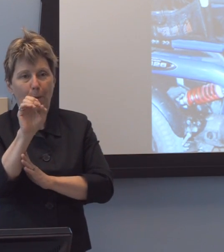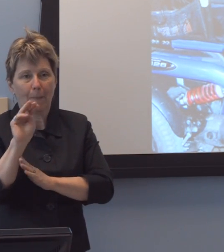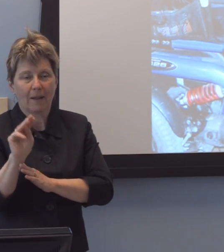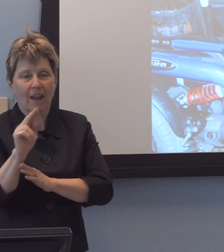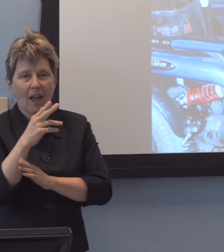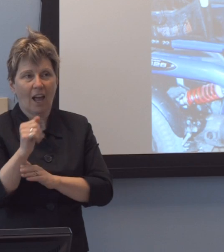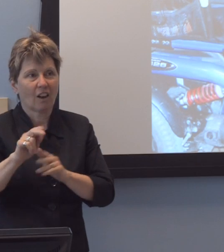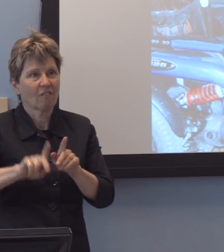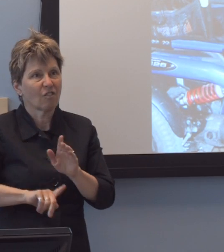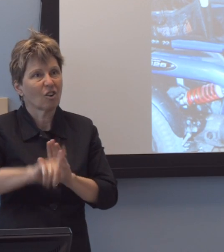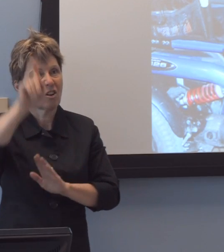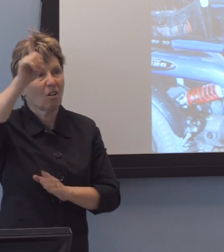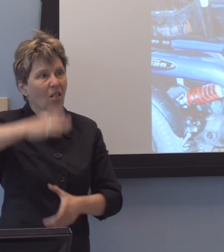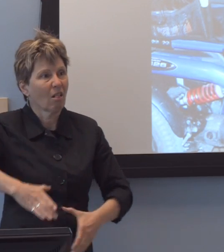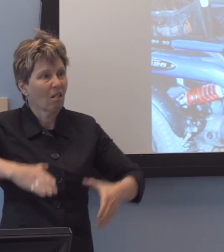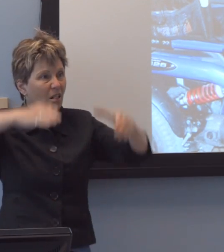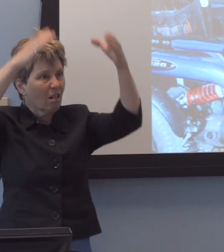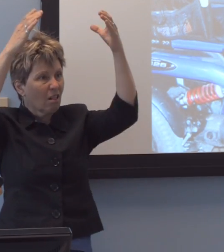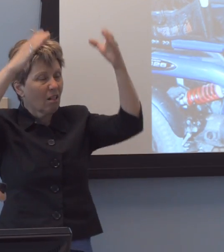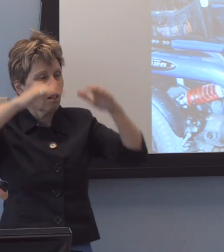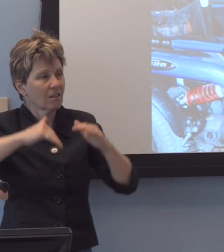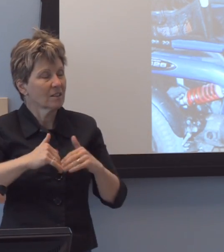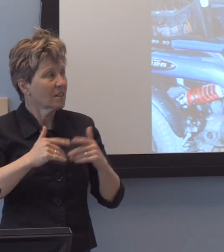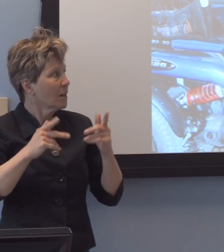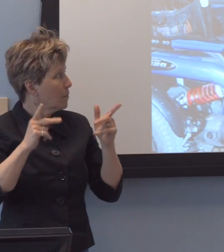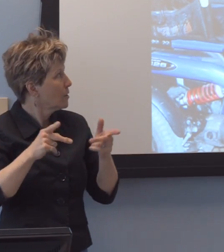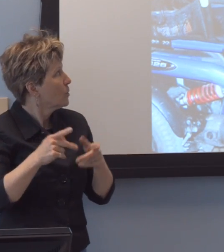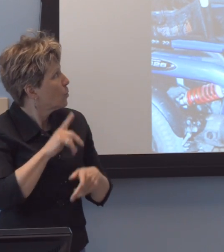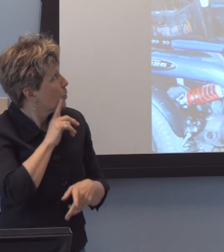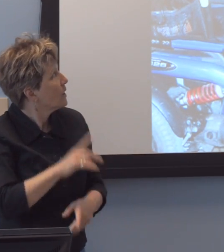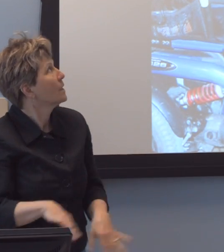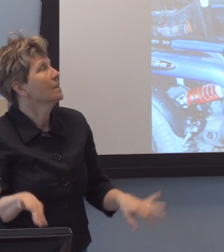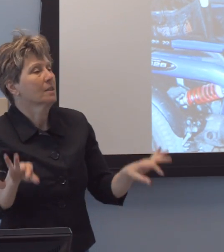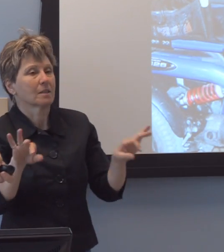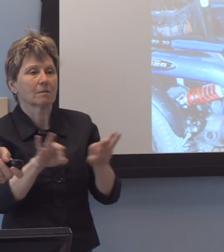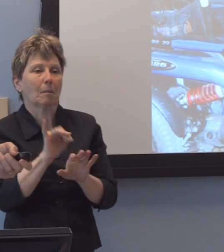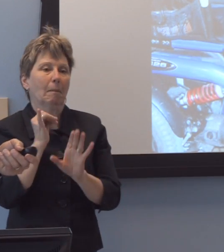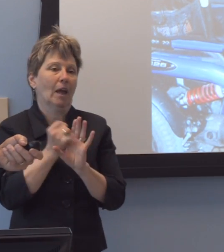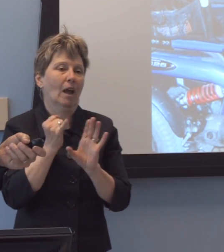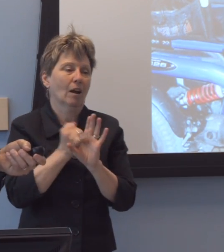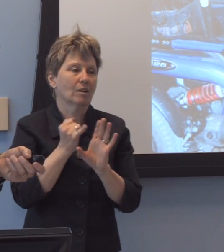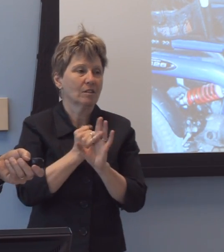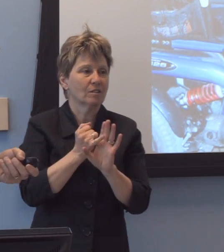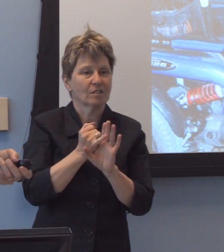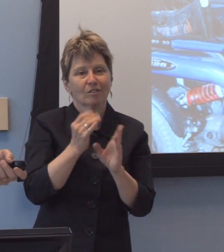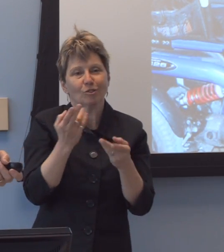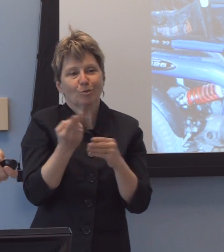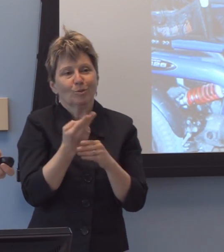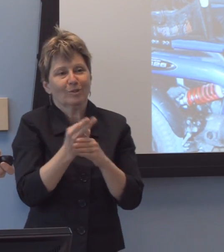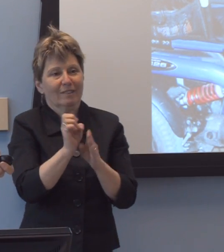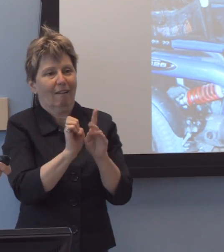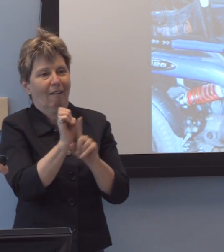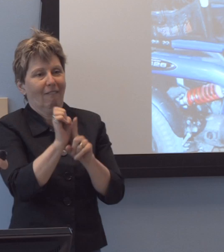often is, uh, significantly impaired in the ability to operate the elevators. So what we've done in the last ten years